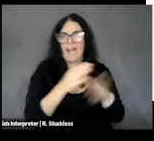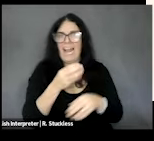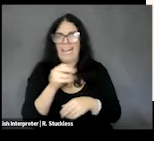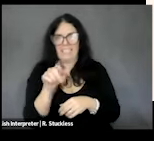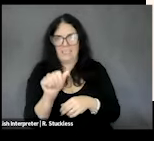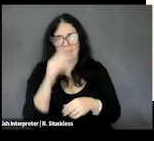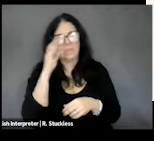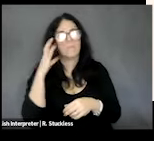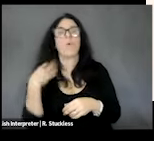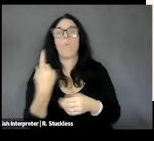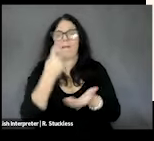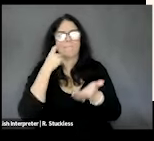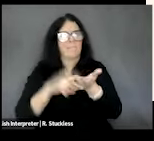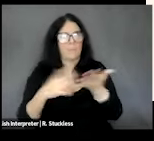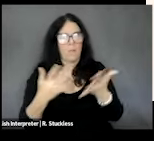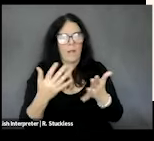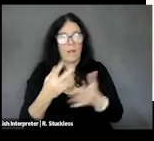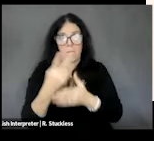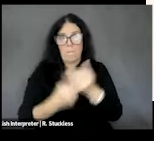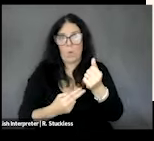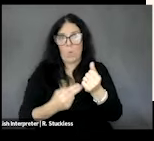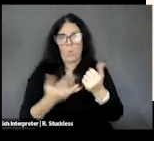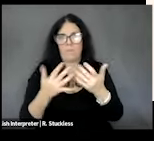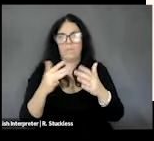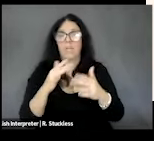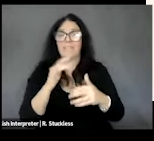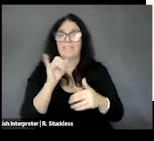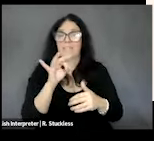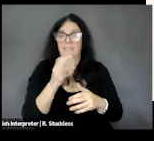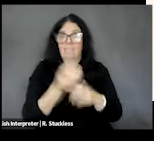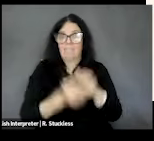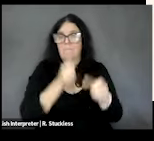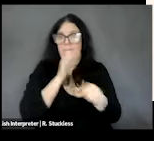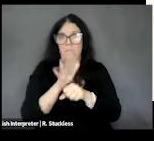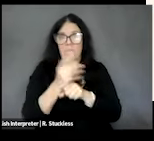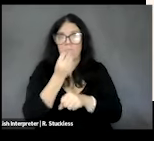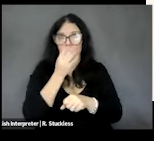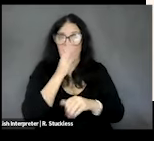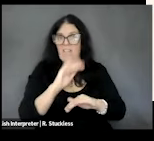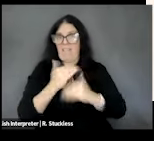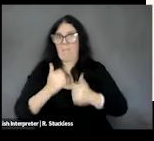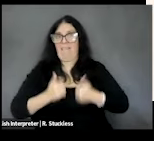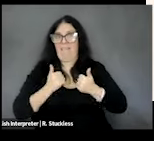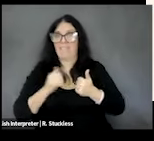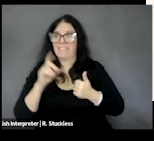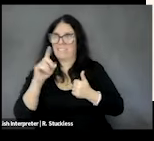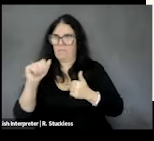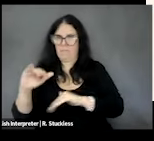that both limit life opportunities severely both involve key human rights and feature in the Global